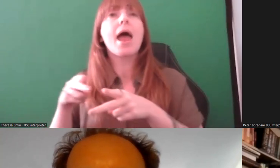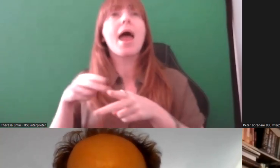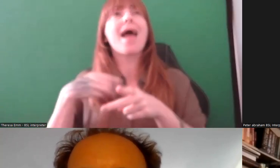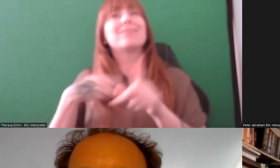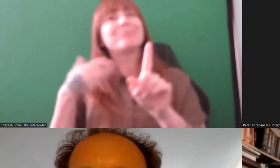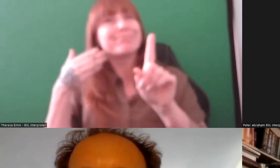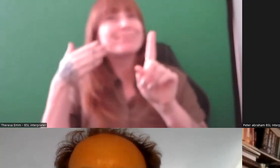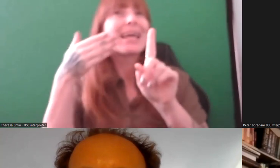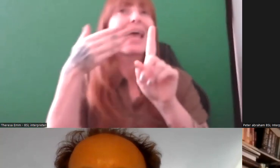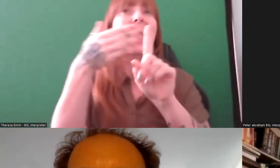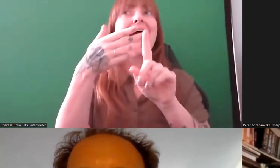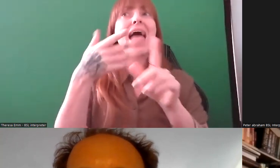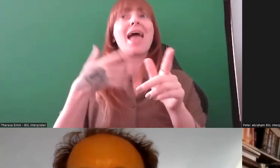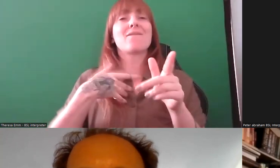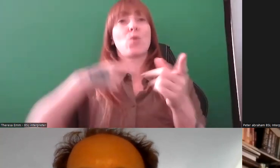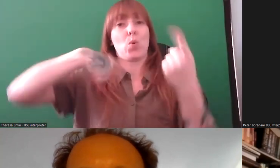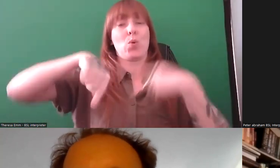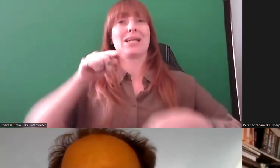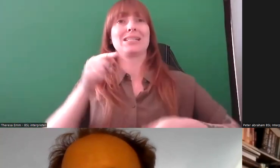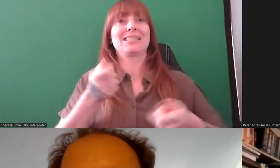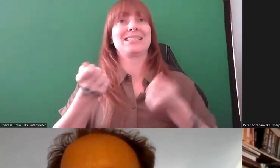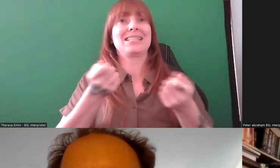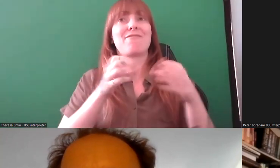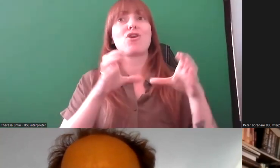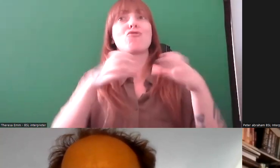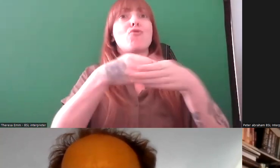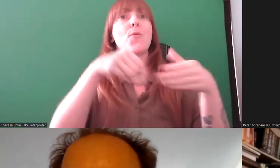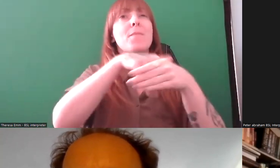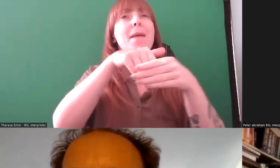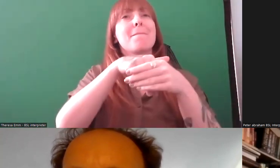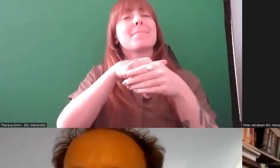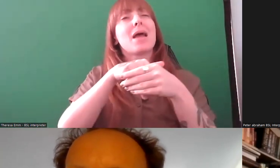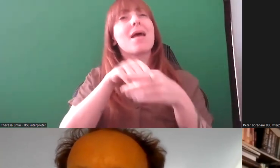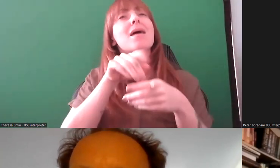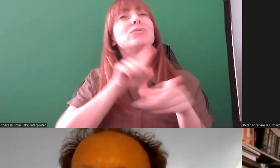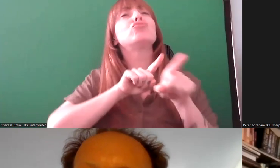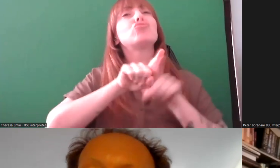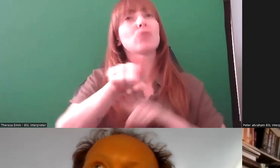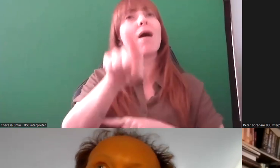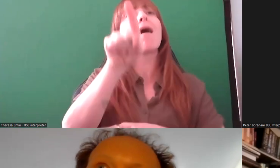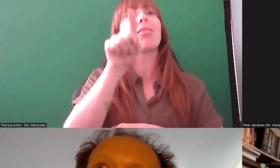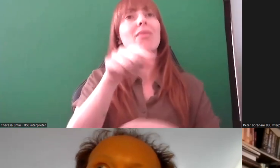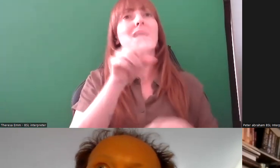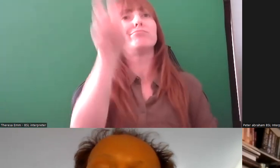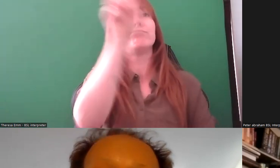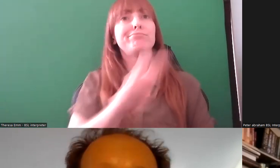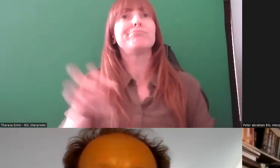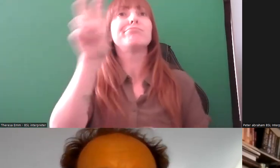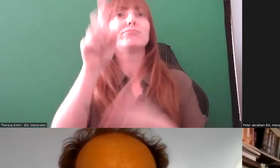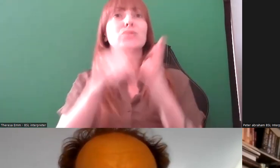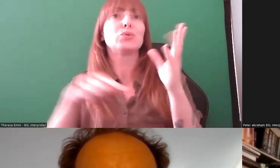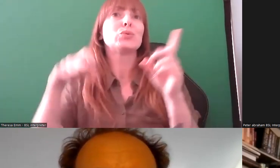of steering group members to create something like that but I think due to the amount of objects,